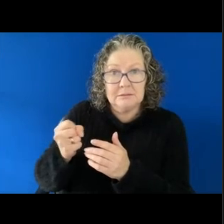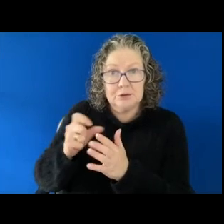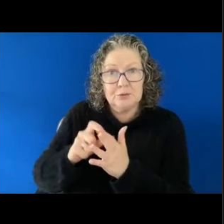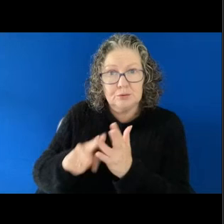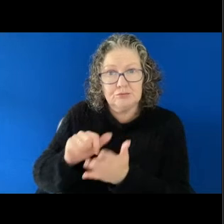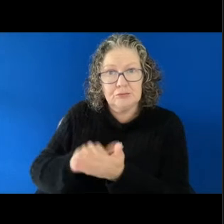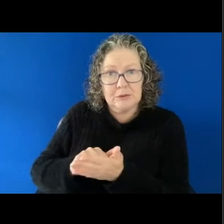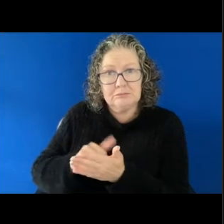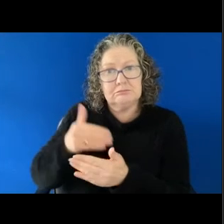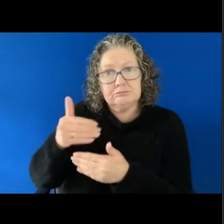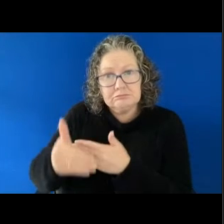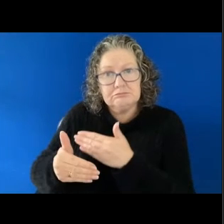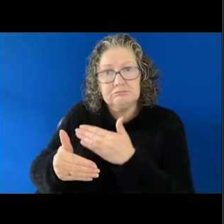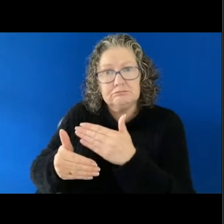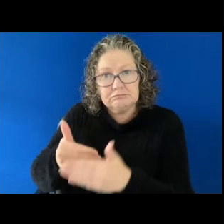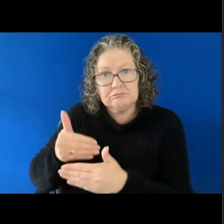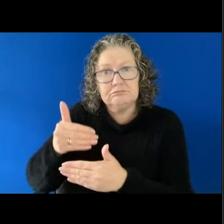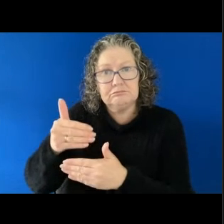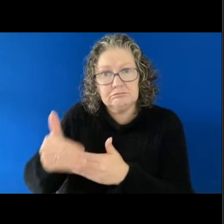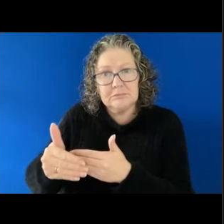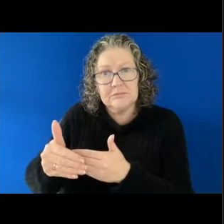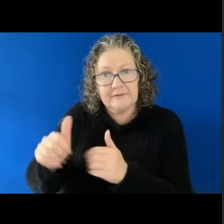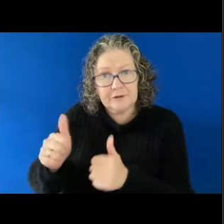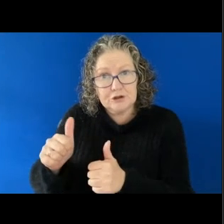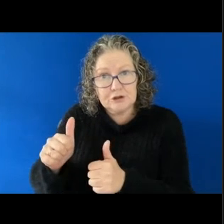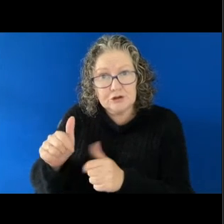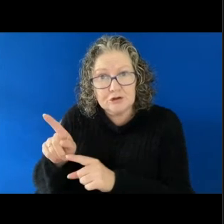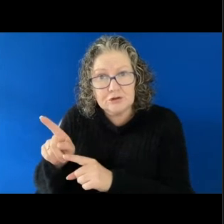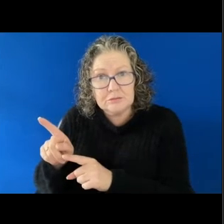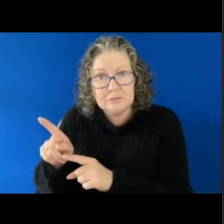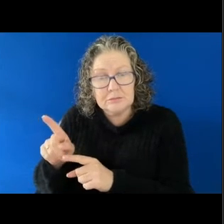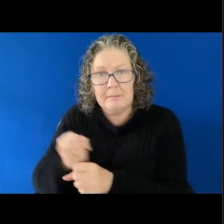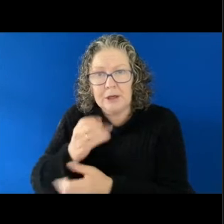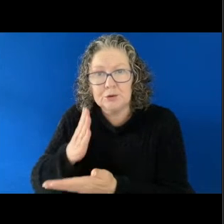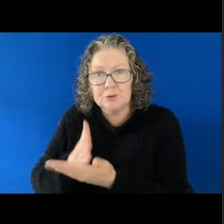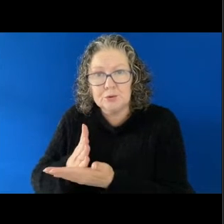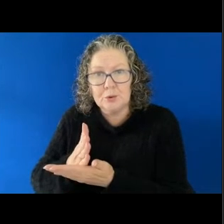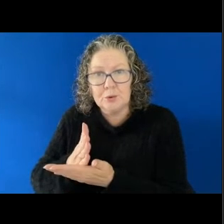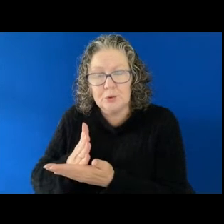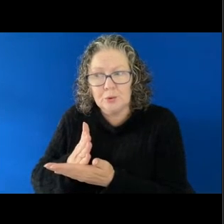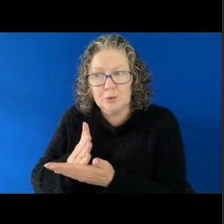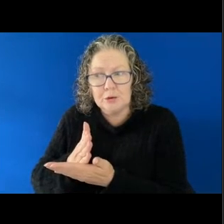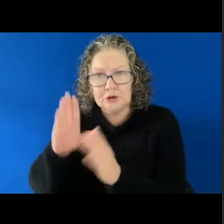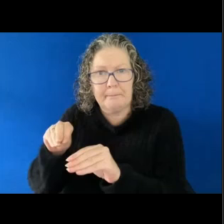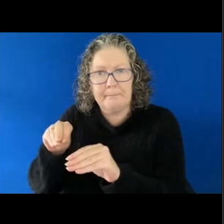reasonable steps to ensure that that didn't happen in the workplace. That would be the key question